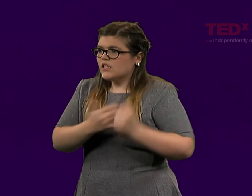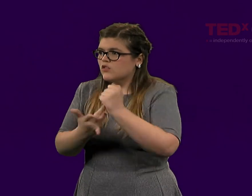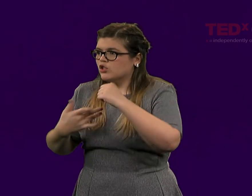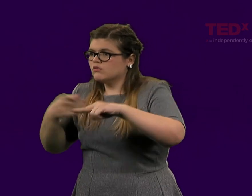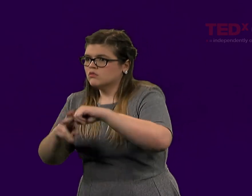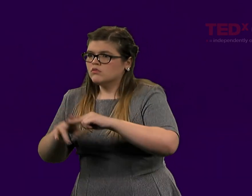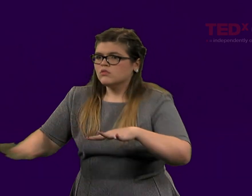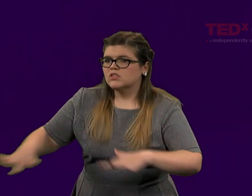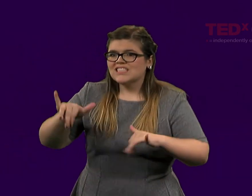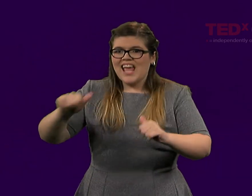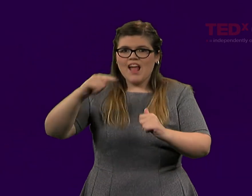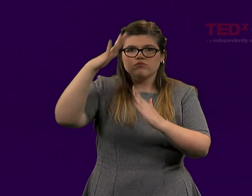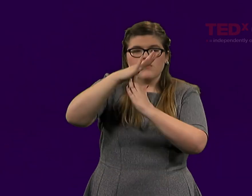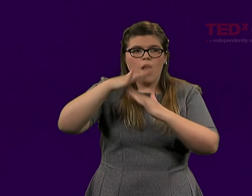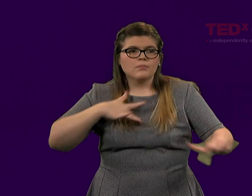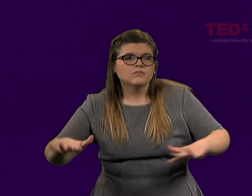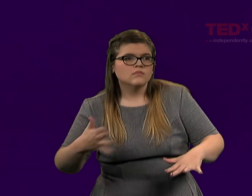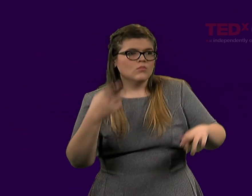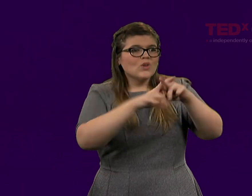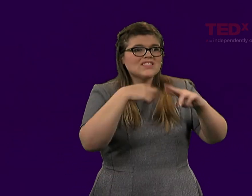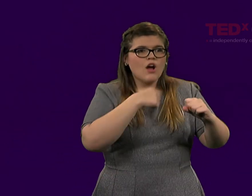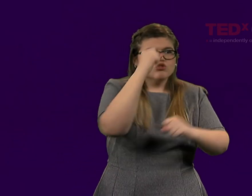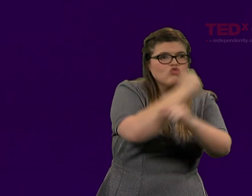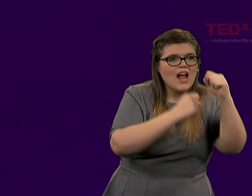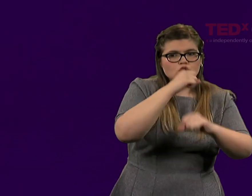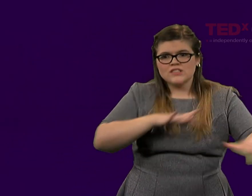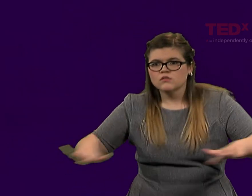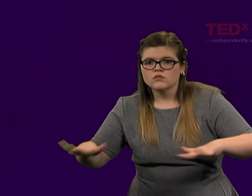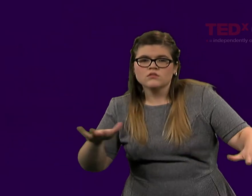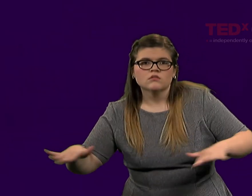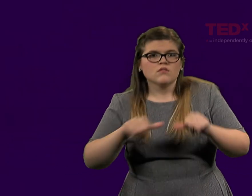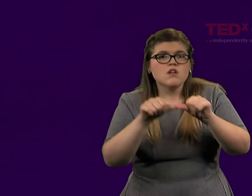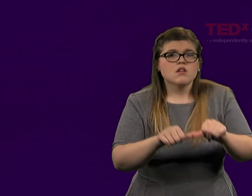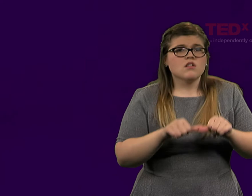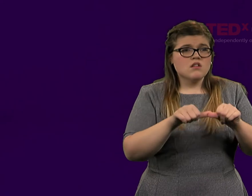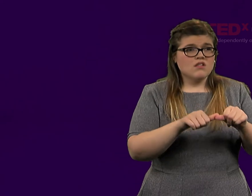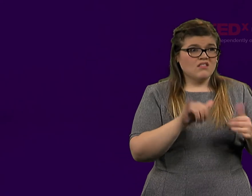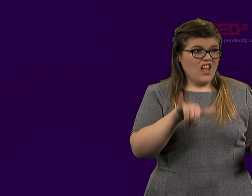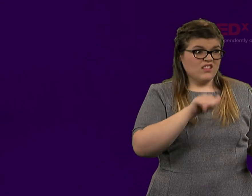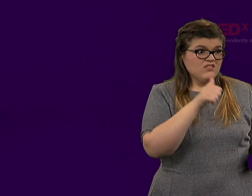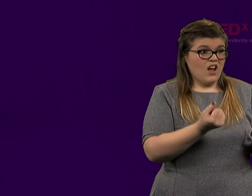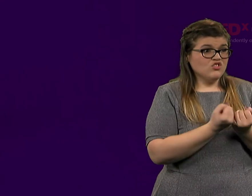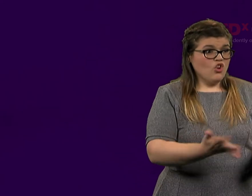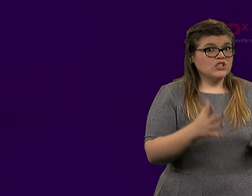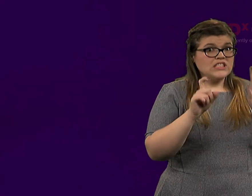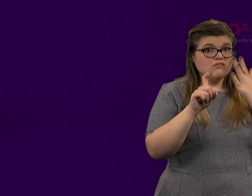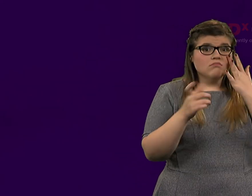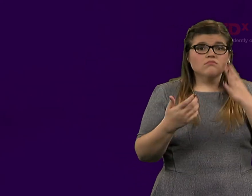if we increase our military strategies and dollars, that's exhausting.